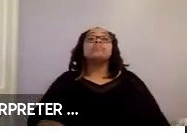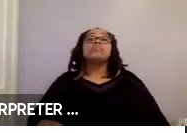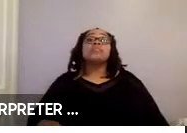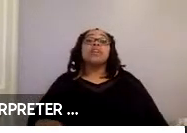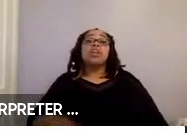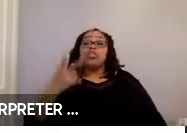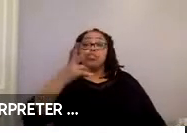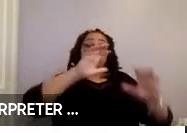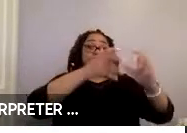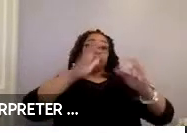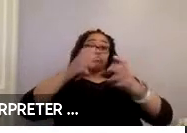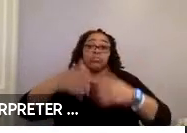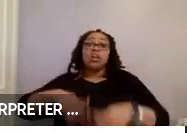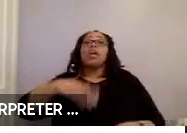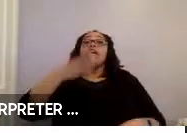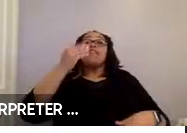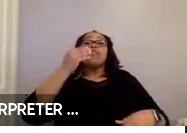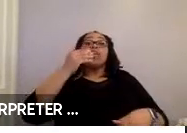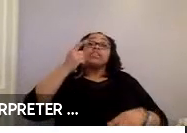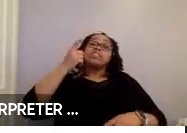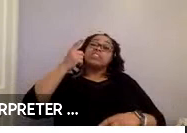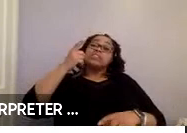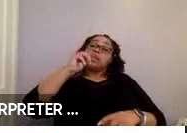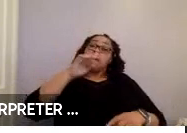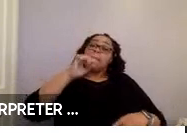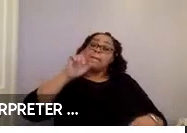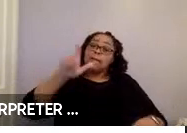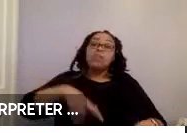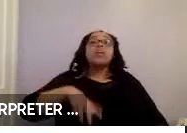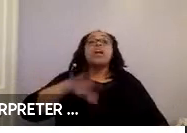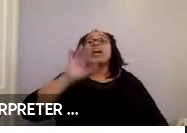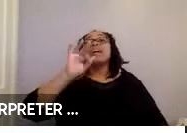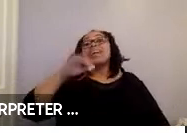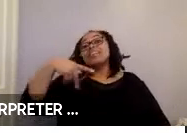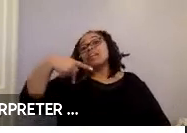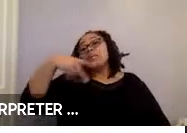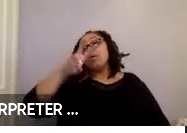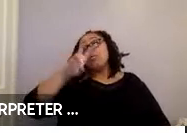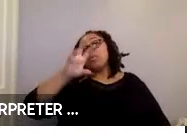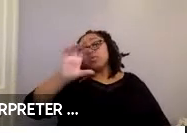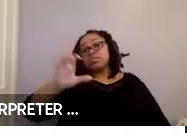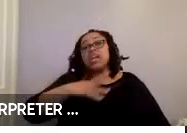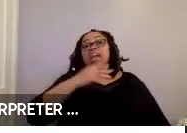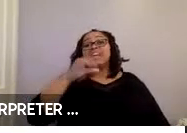users, 14 manual wheelchair users, 19 power wheelchair users, and 7 scooter users for